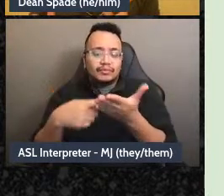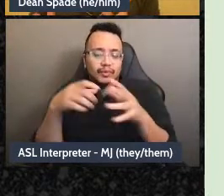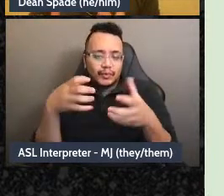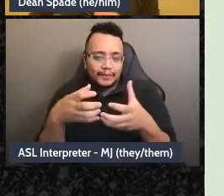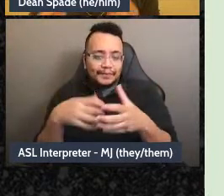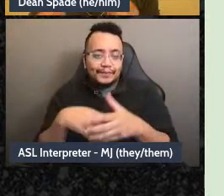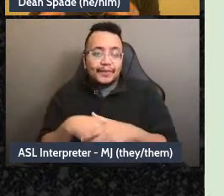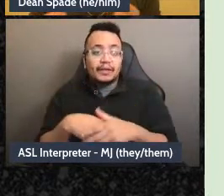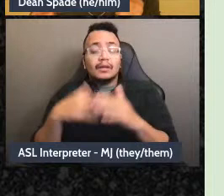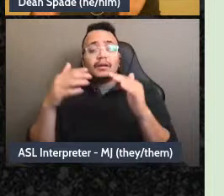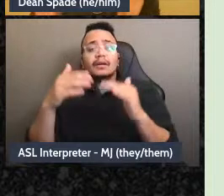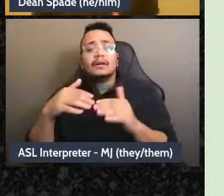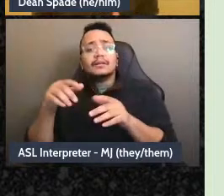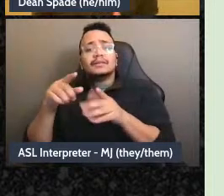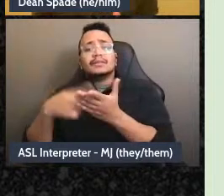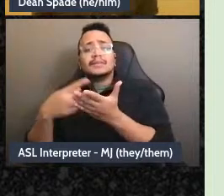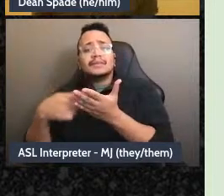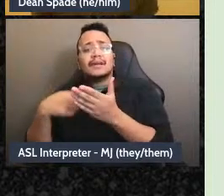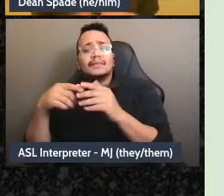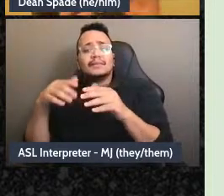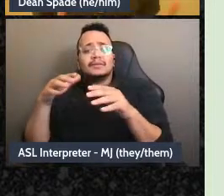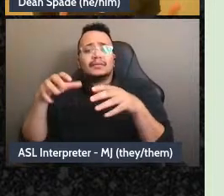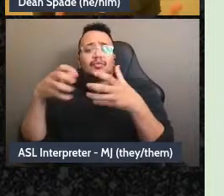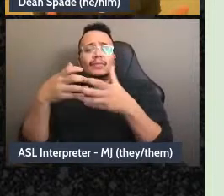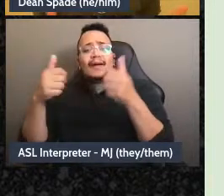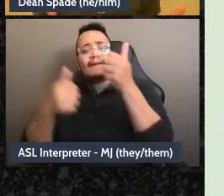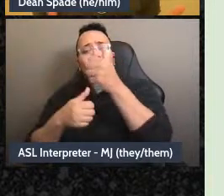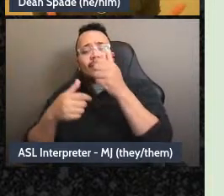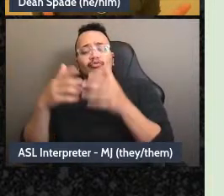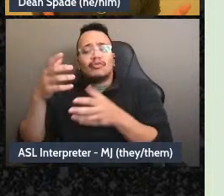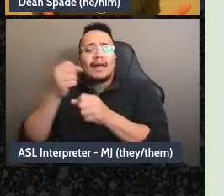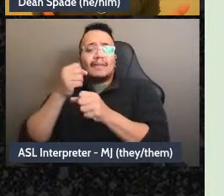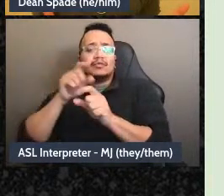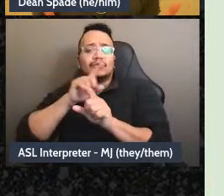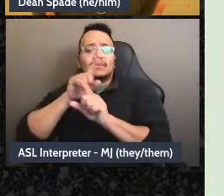like that that need to be decided fast maybe we only meet once a month, or once a week and we